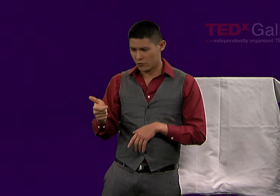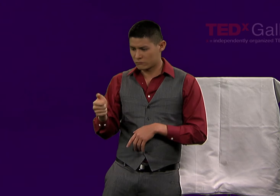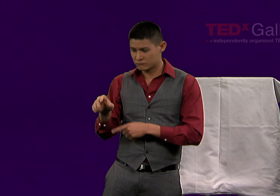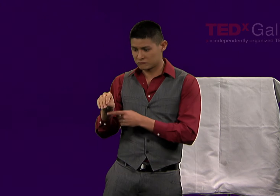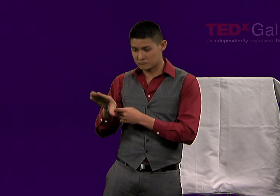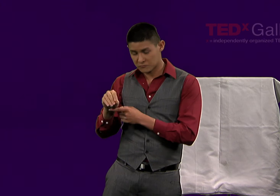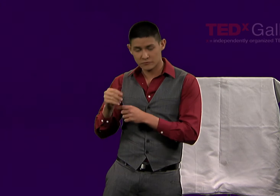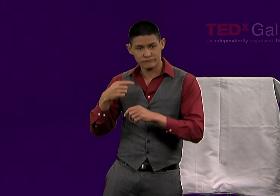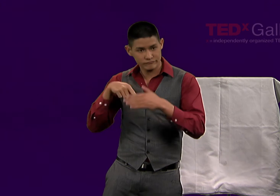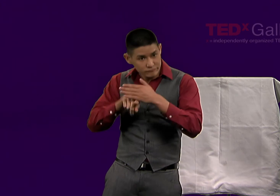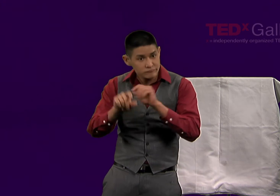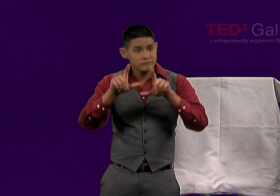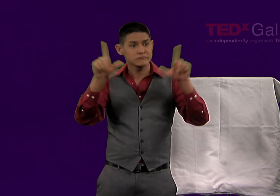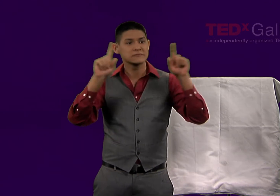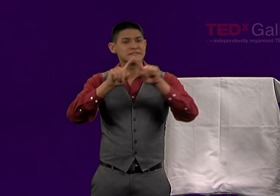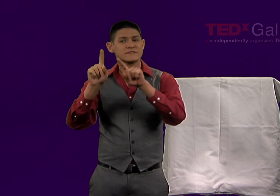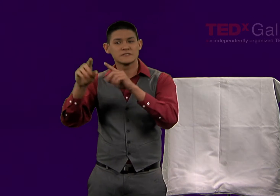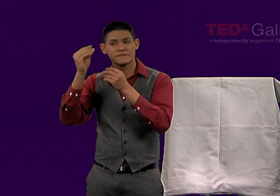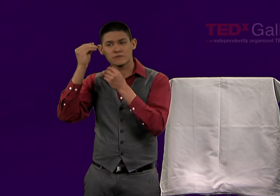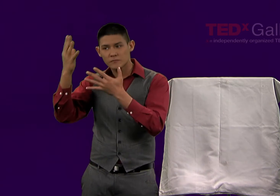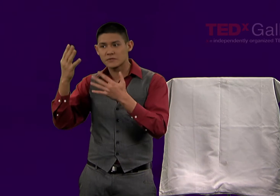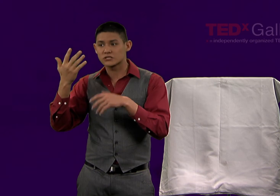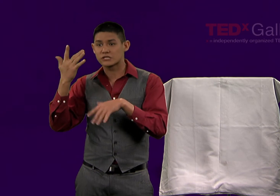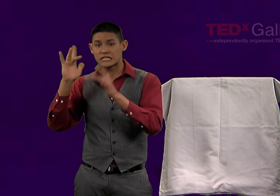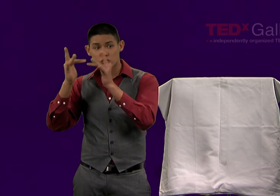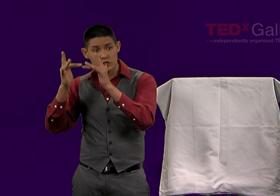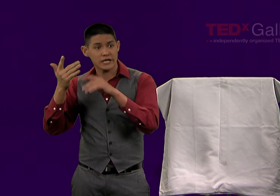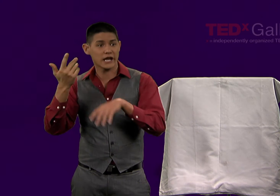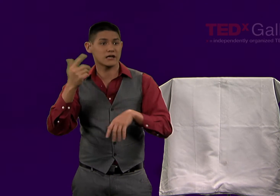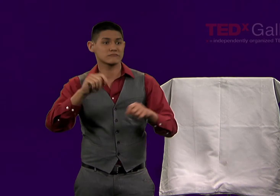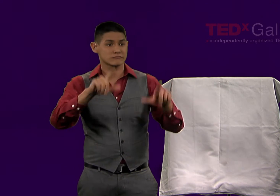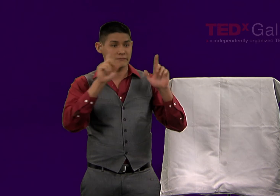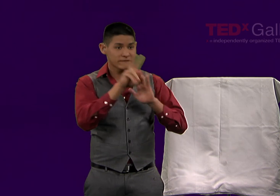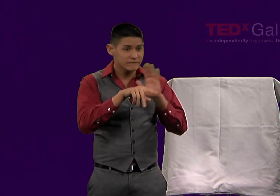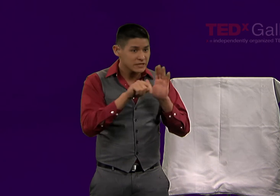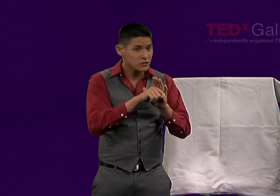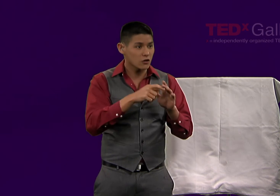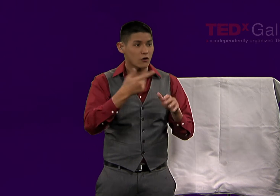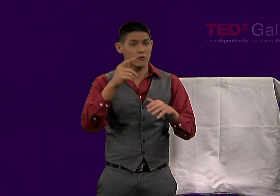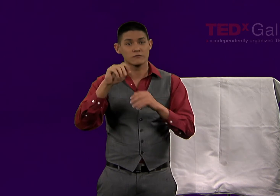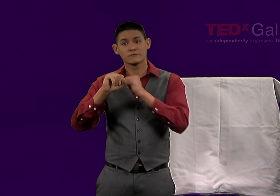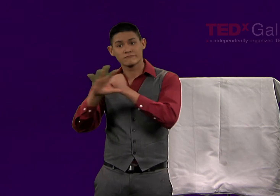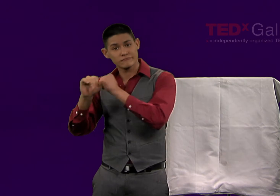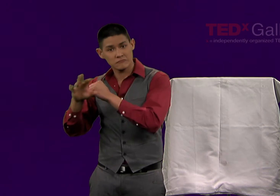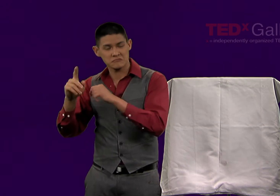that will automatically transfer you to a link, to a promotion, to a website, or something of the sort.